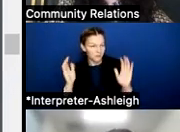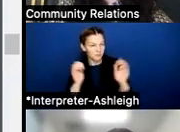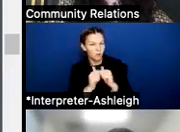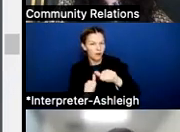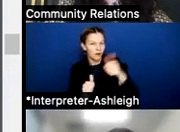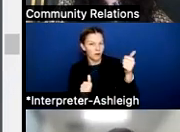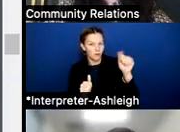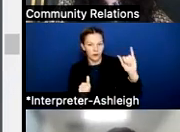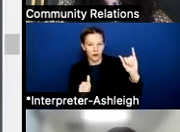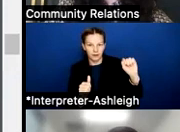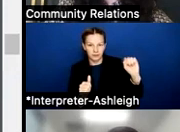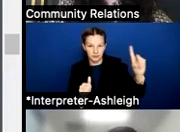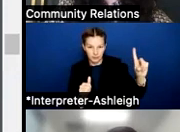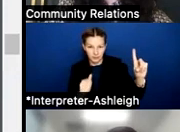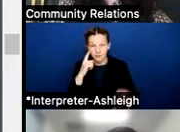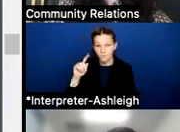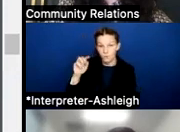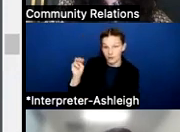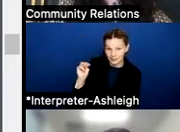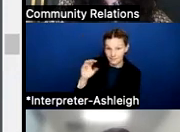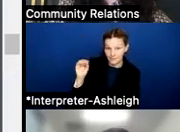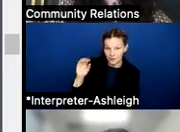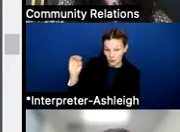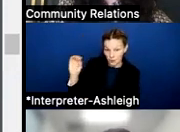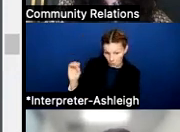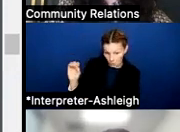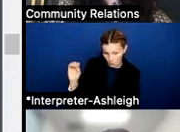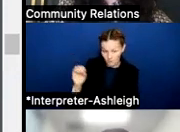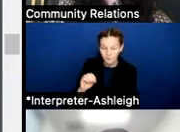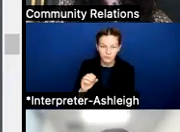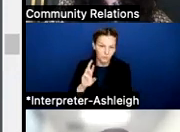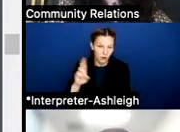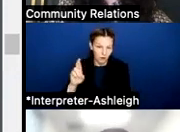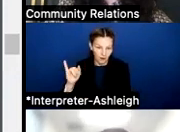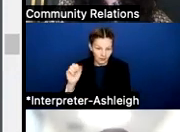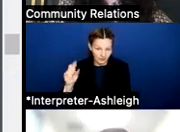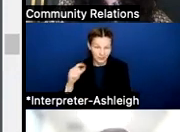And as you can see for the M&O tax rate, Round Rock ISD charges the least amount